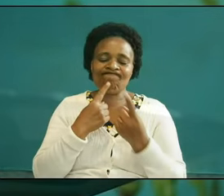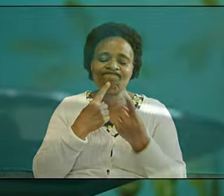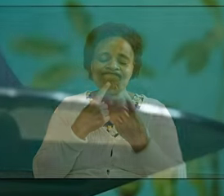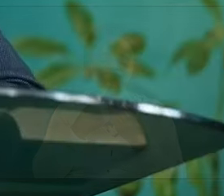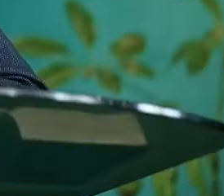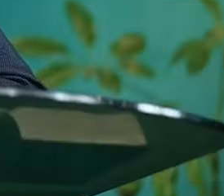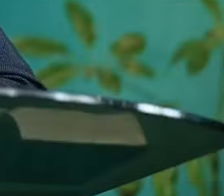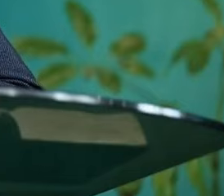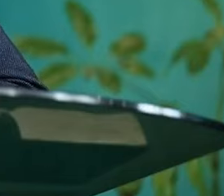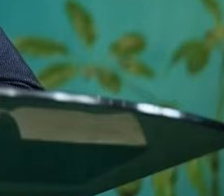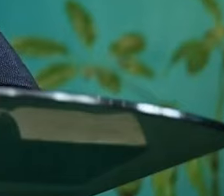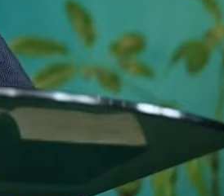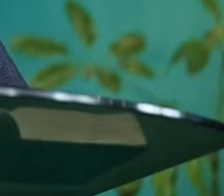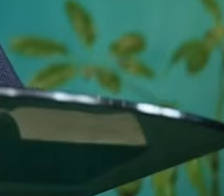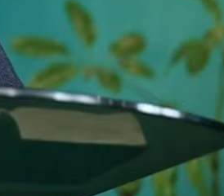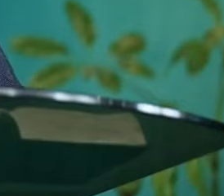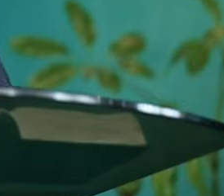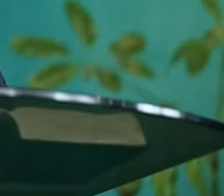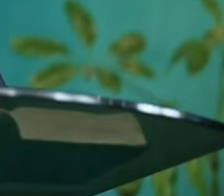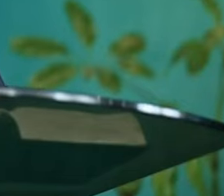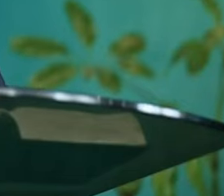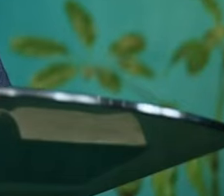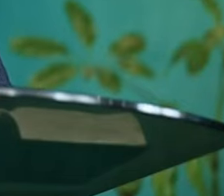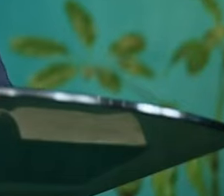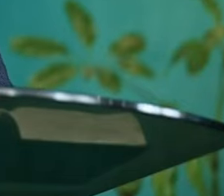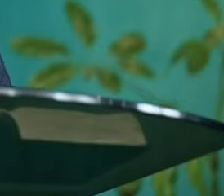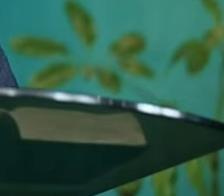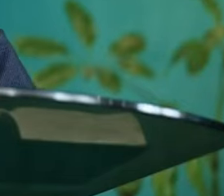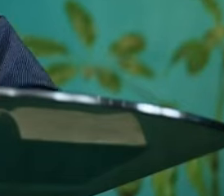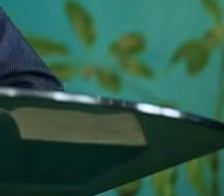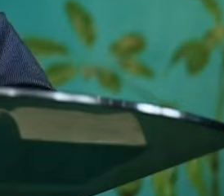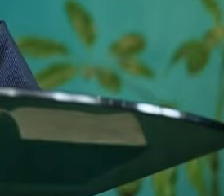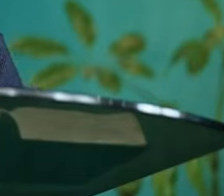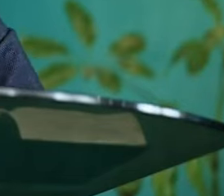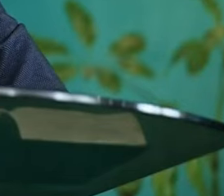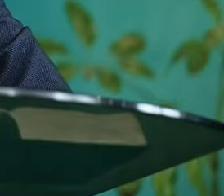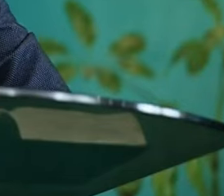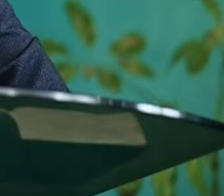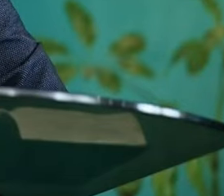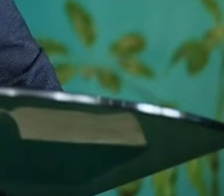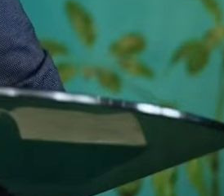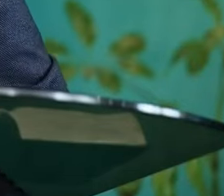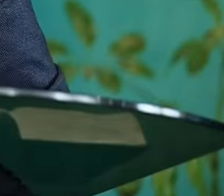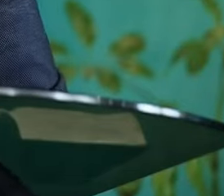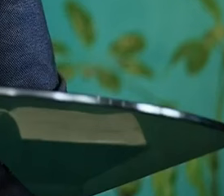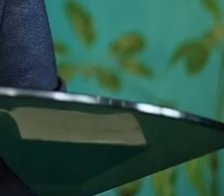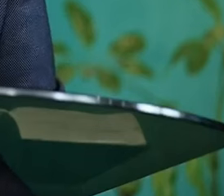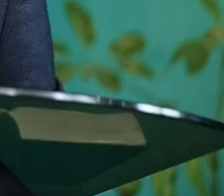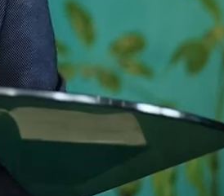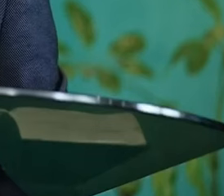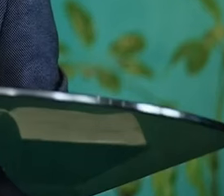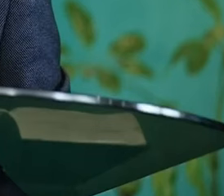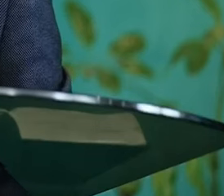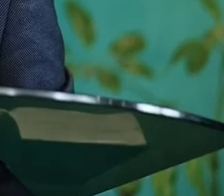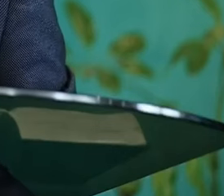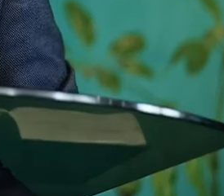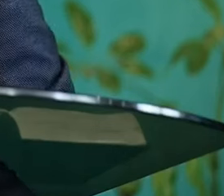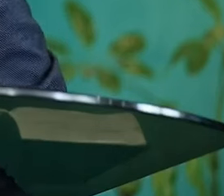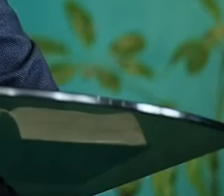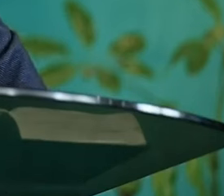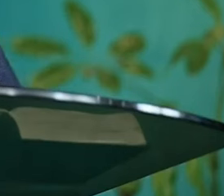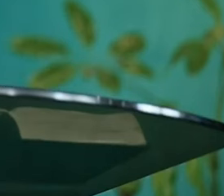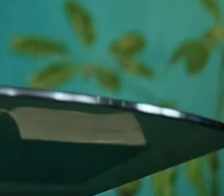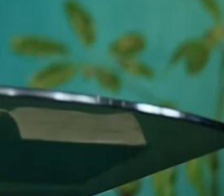operate with levels of certain power and control you see the ancient times where